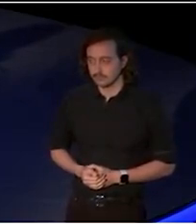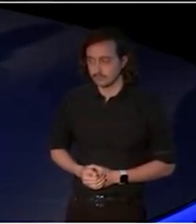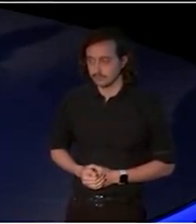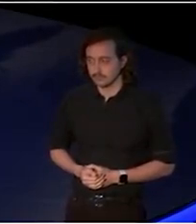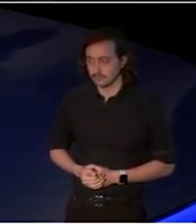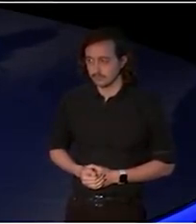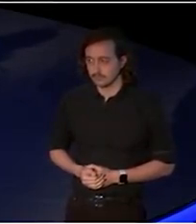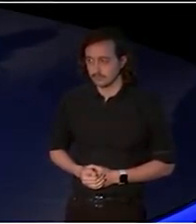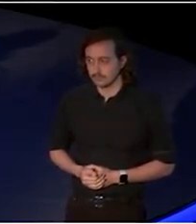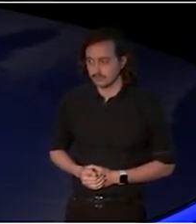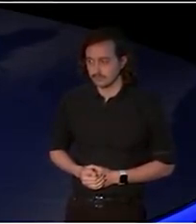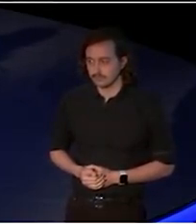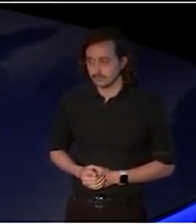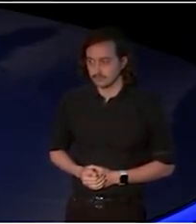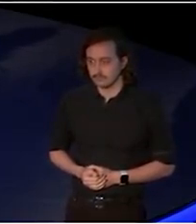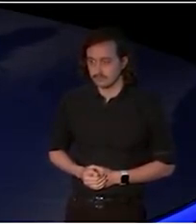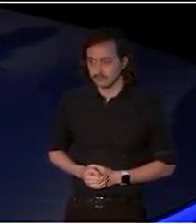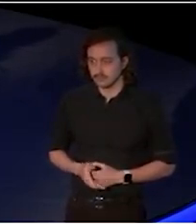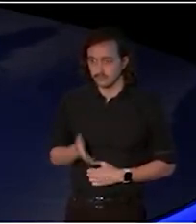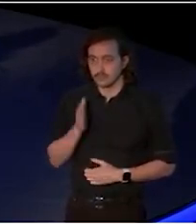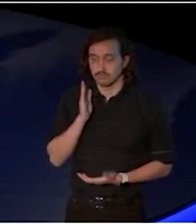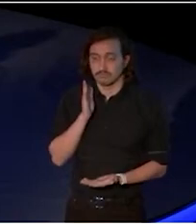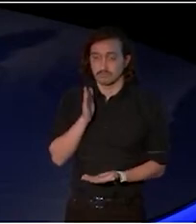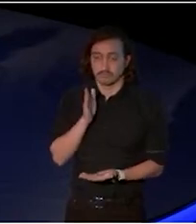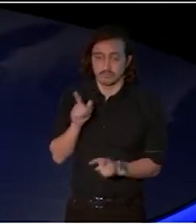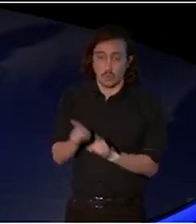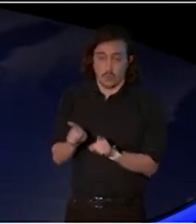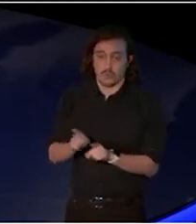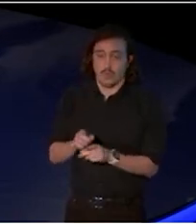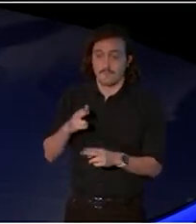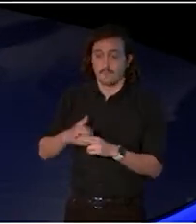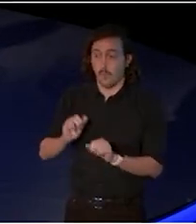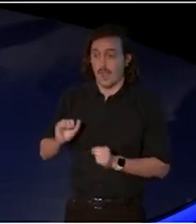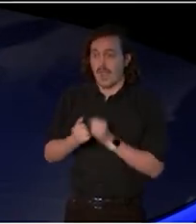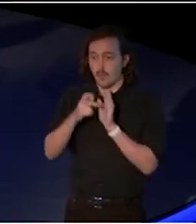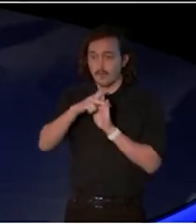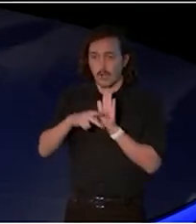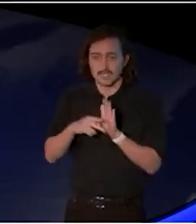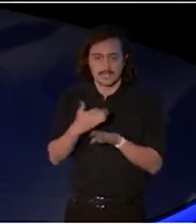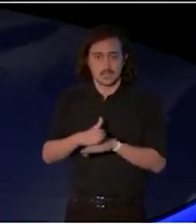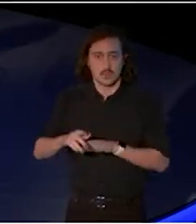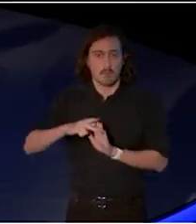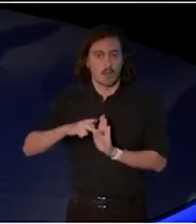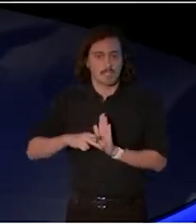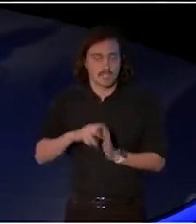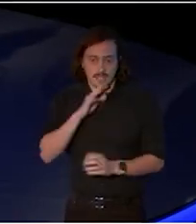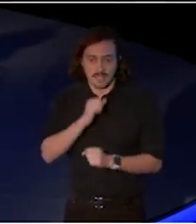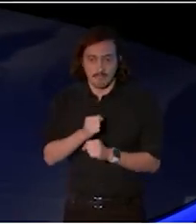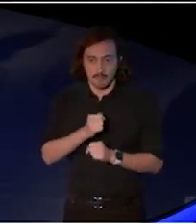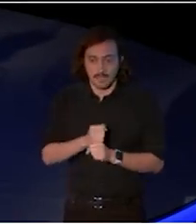policy and cultural policy for the government, which is not just for this sector. It is a whole of government policy,